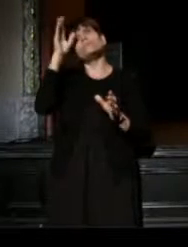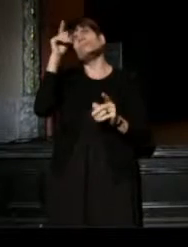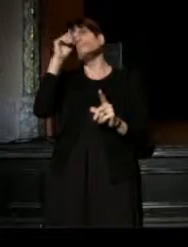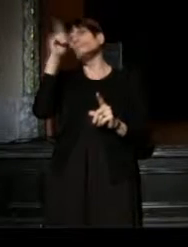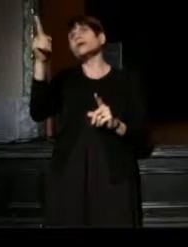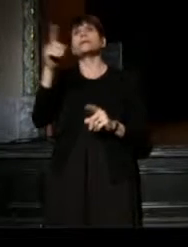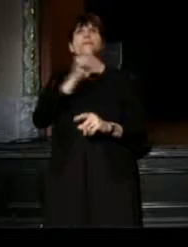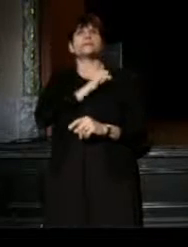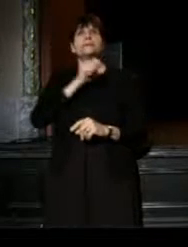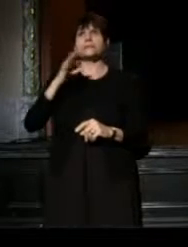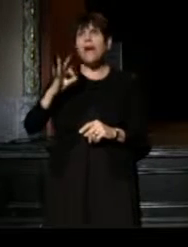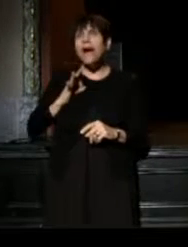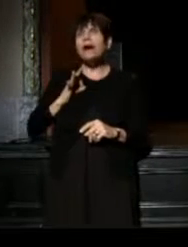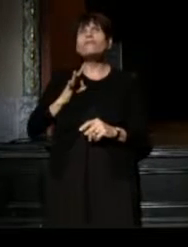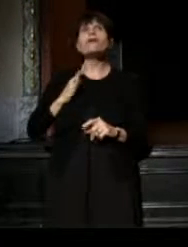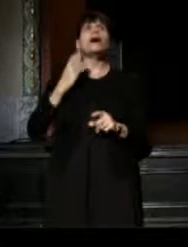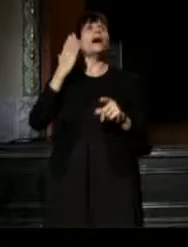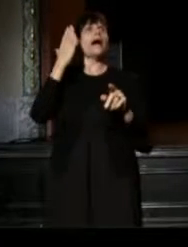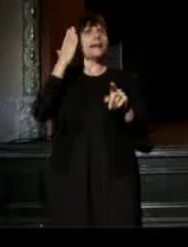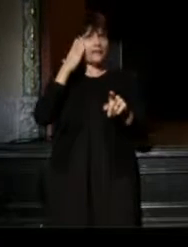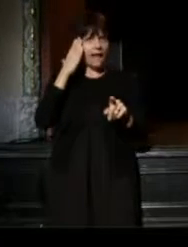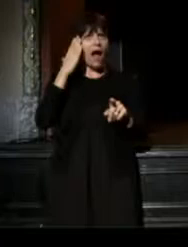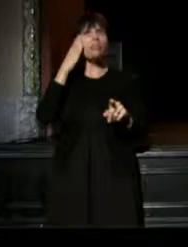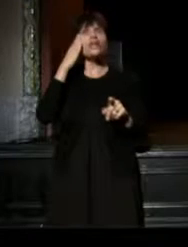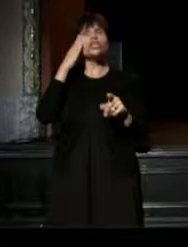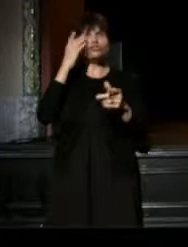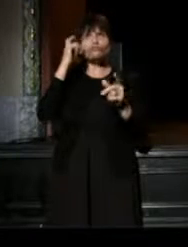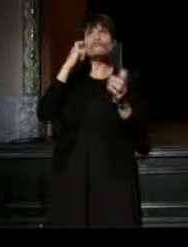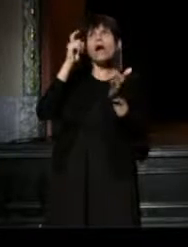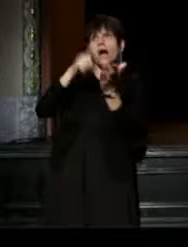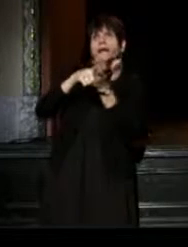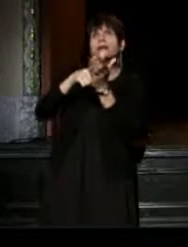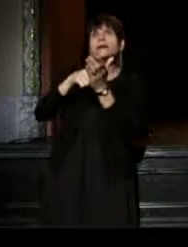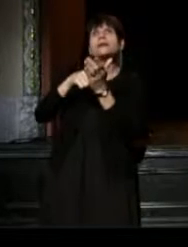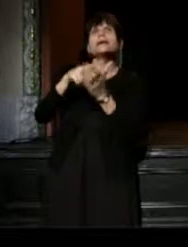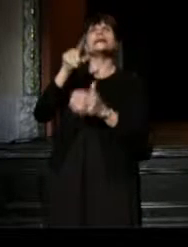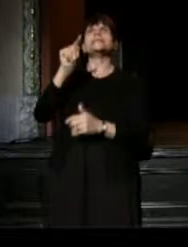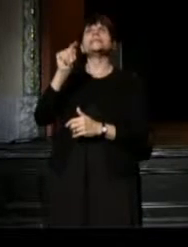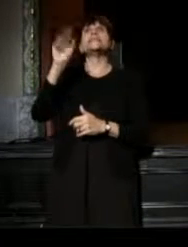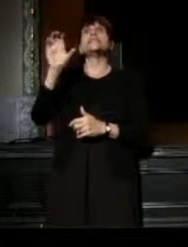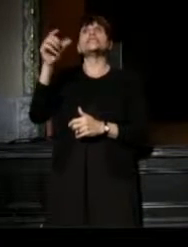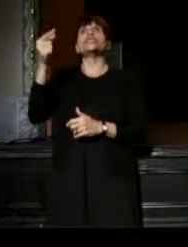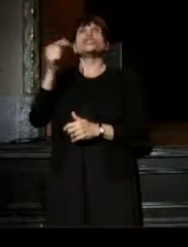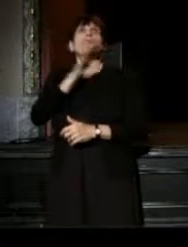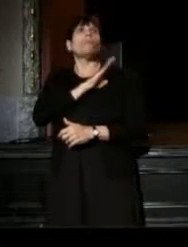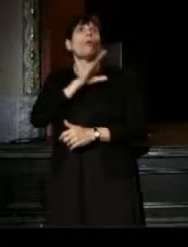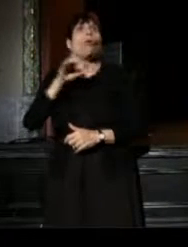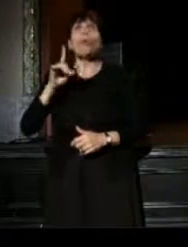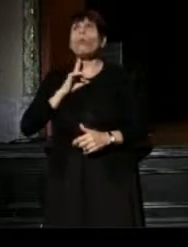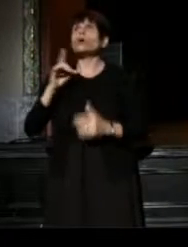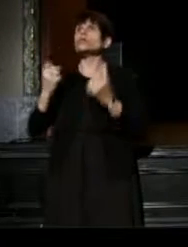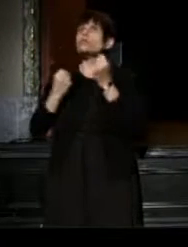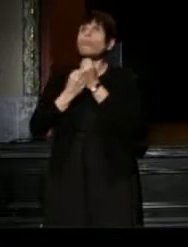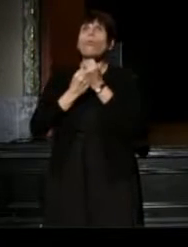and I'd like to acknowledge the members of the TCG's Board who has supported our staff,